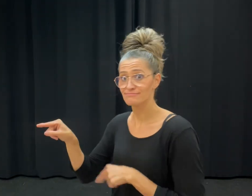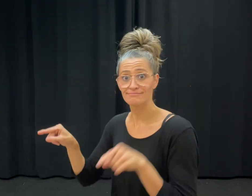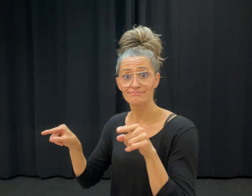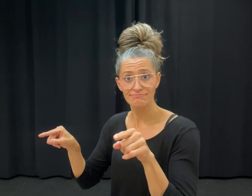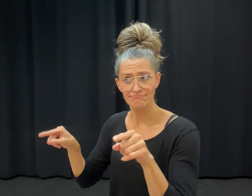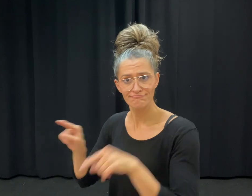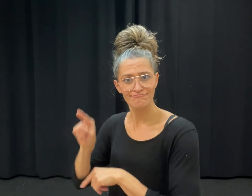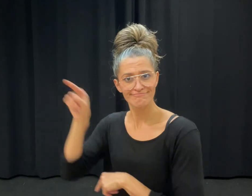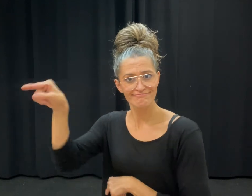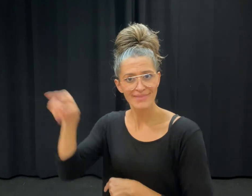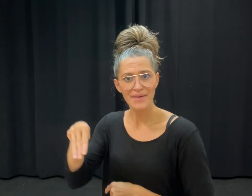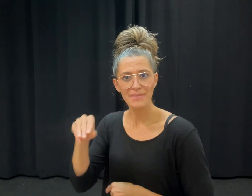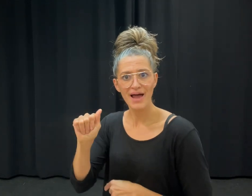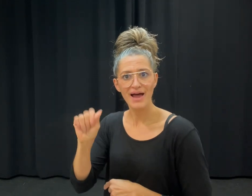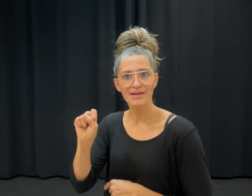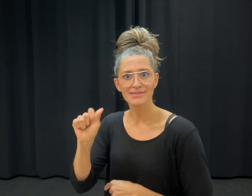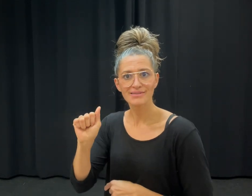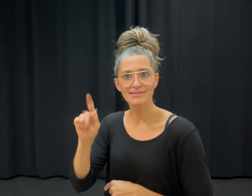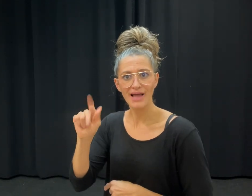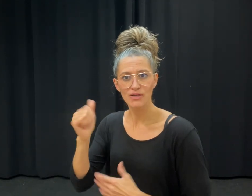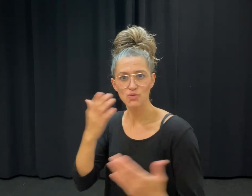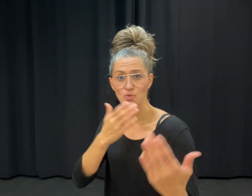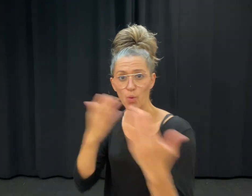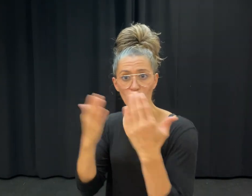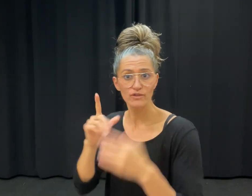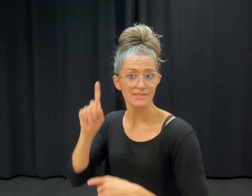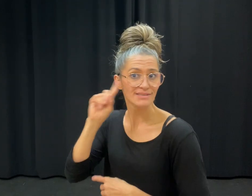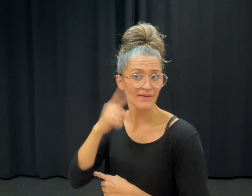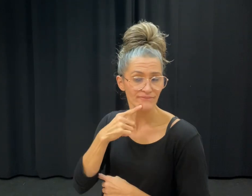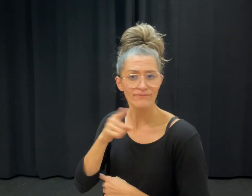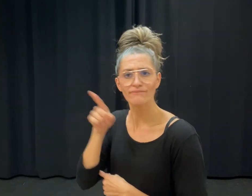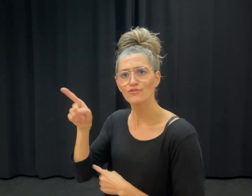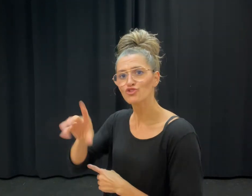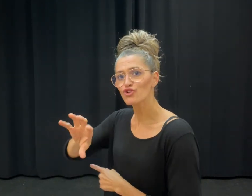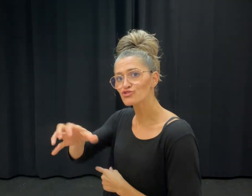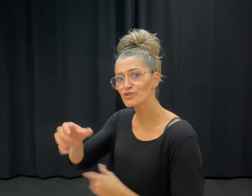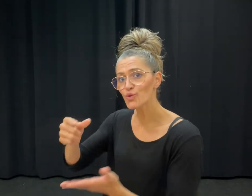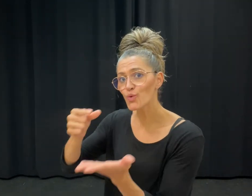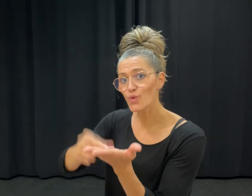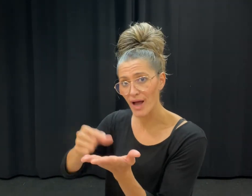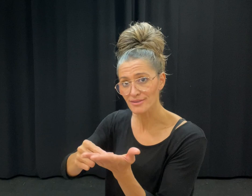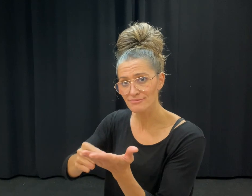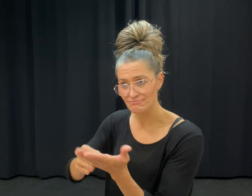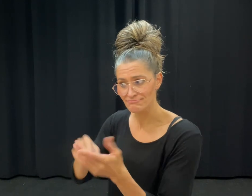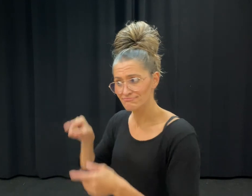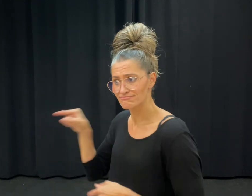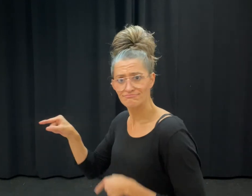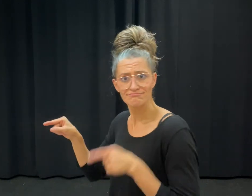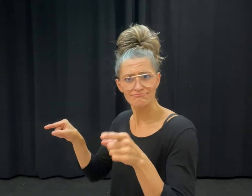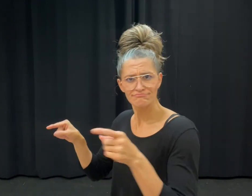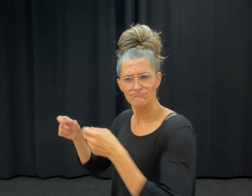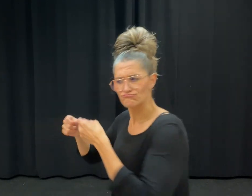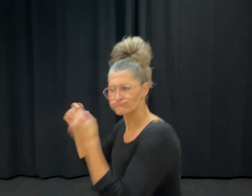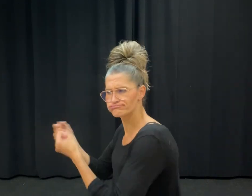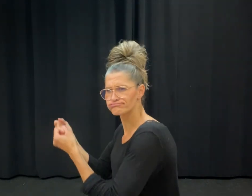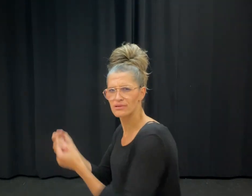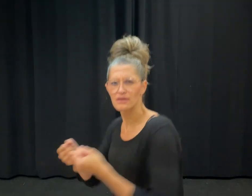for the Deaf in Uganda are preparing for the upcoming